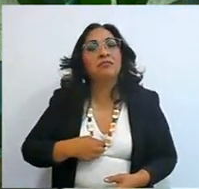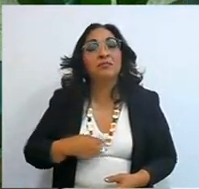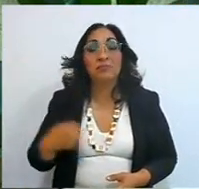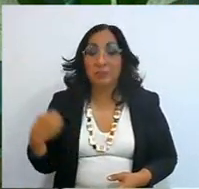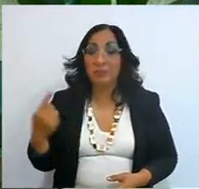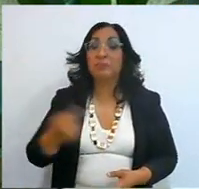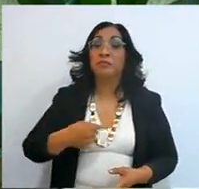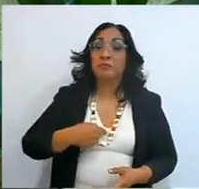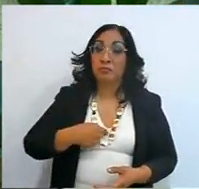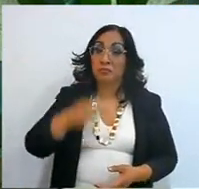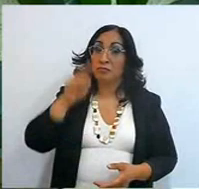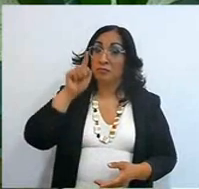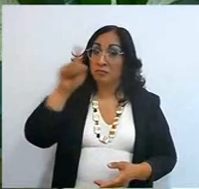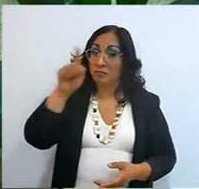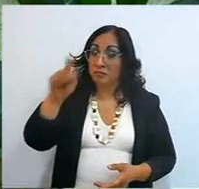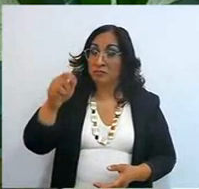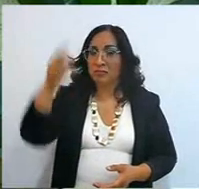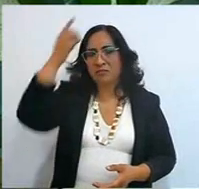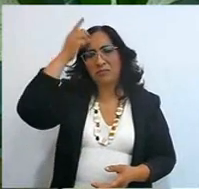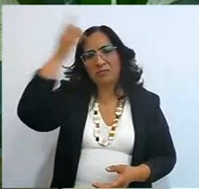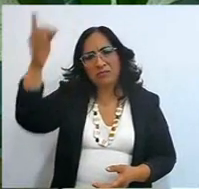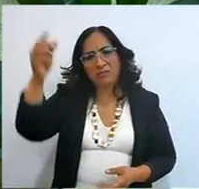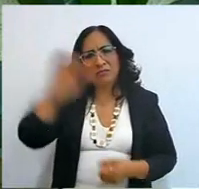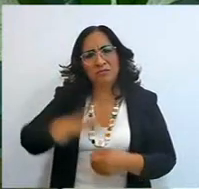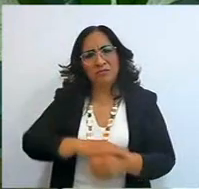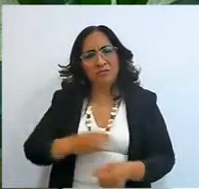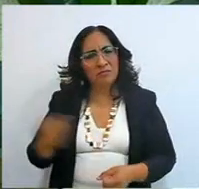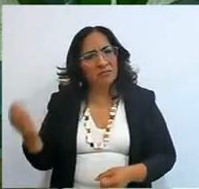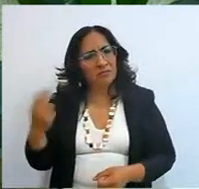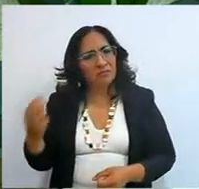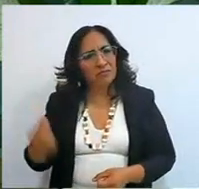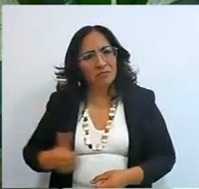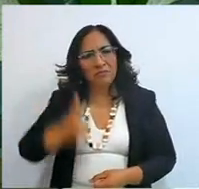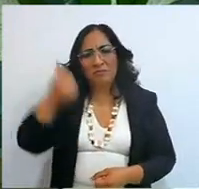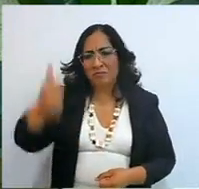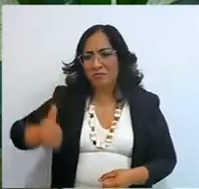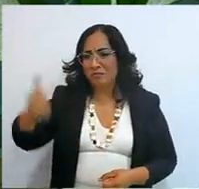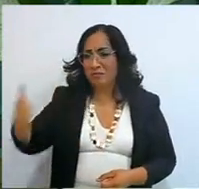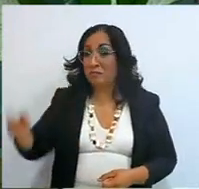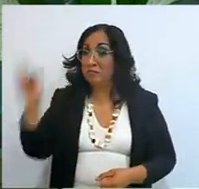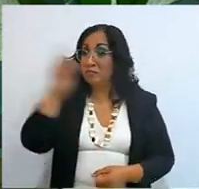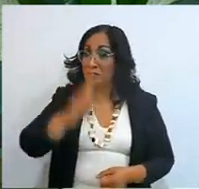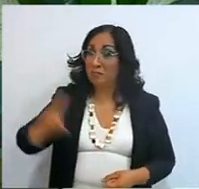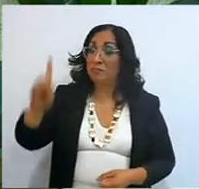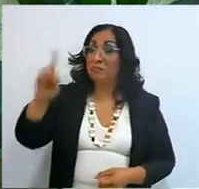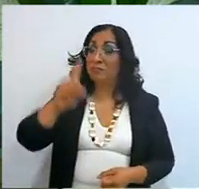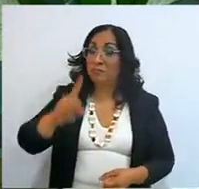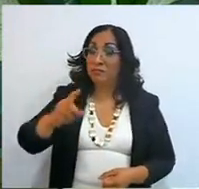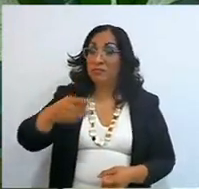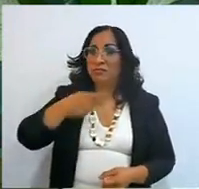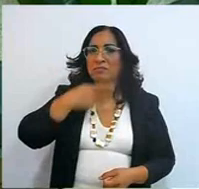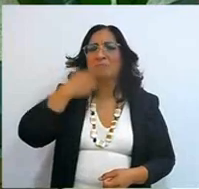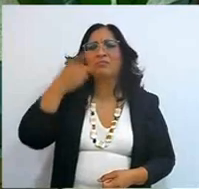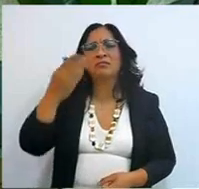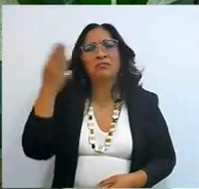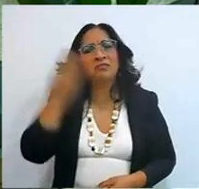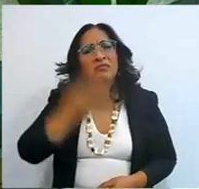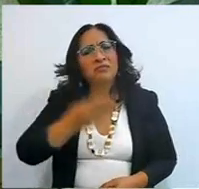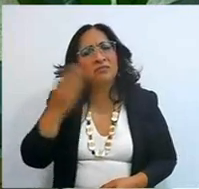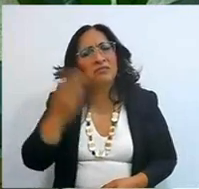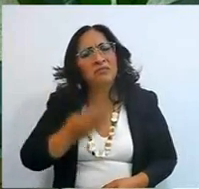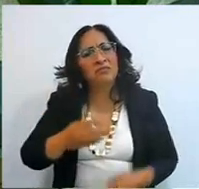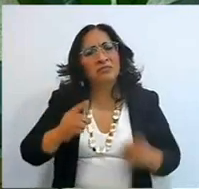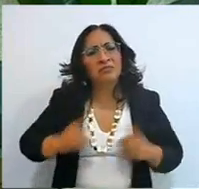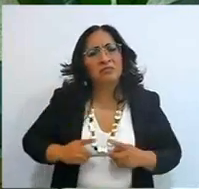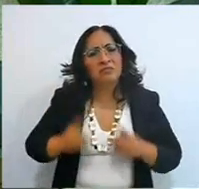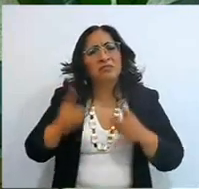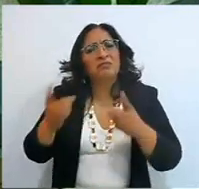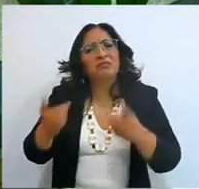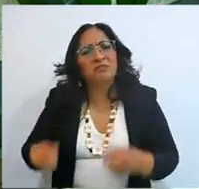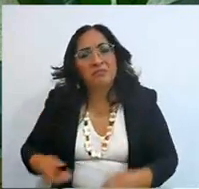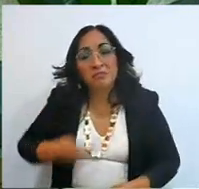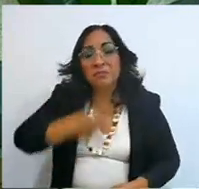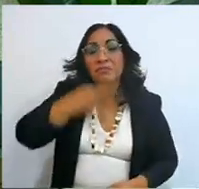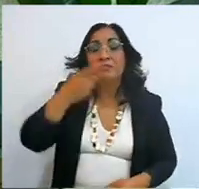For this reason, every Sunday that we preach is to give us the Word of wisdom,